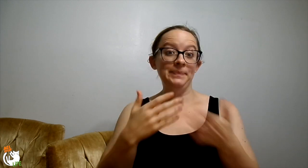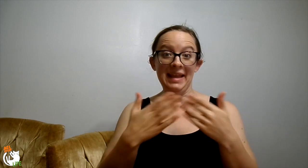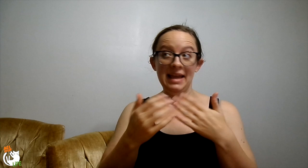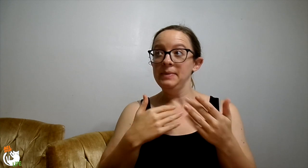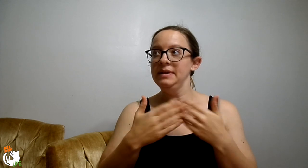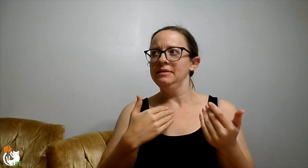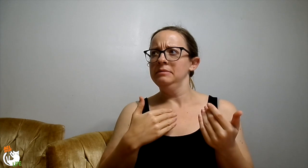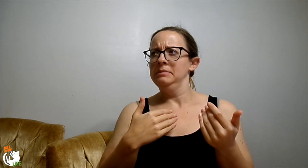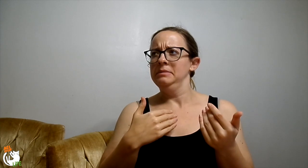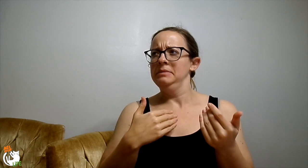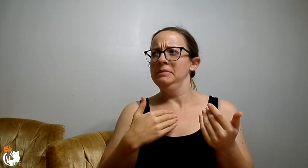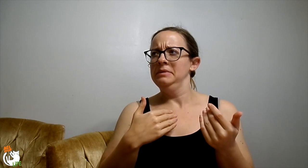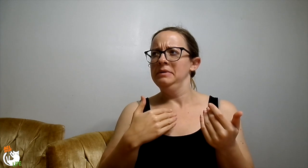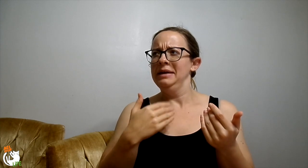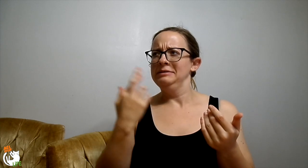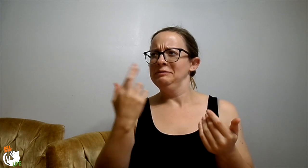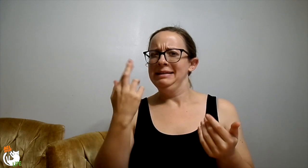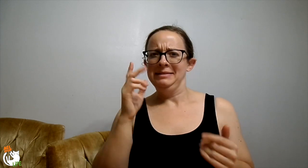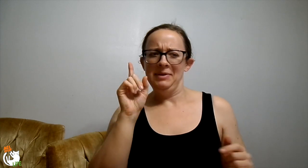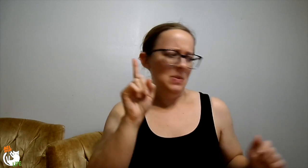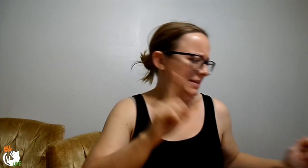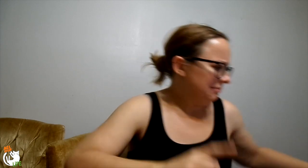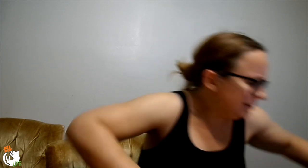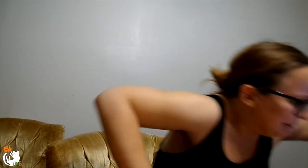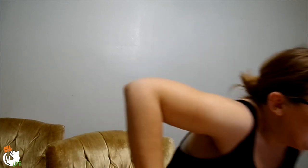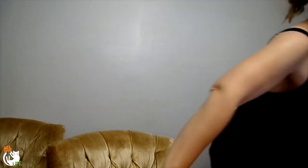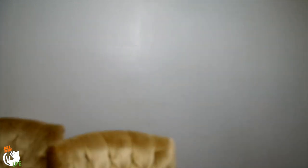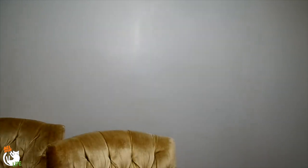Anyways... I just realized something. Hold on.